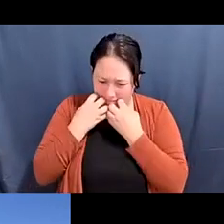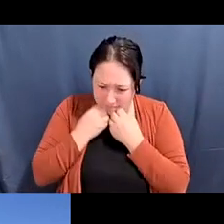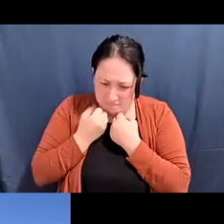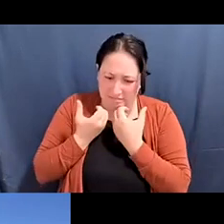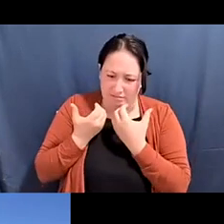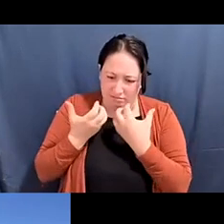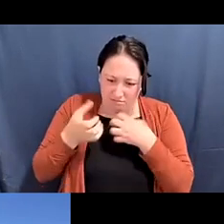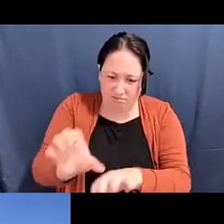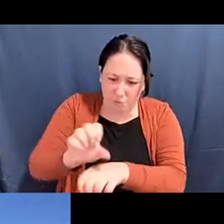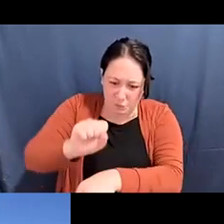pam tau lee: Another would be around,